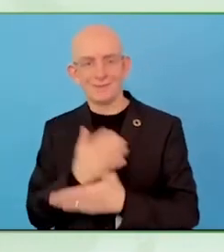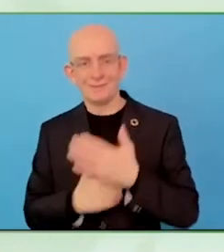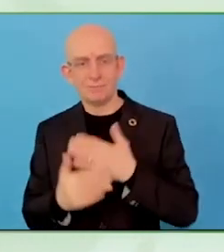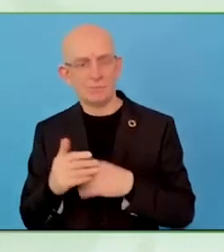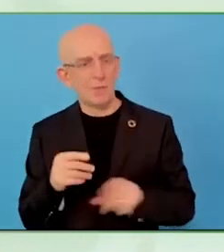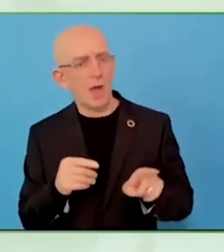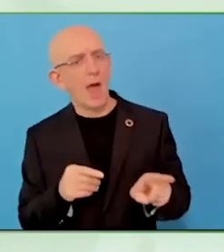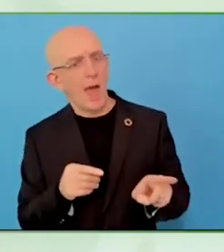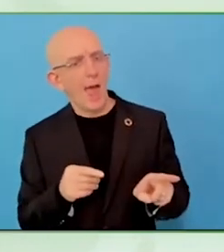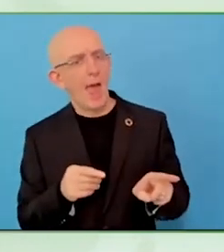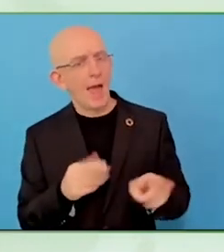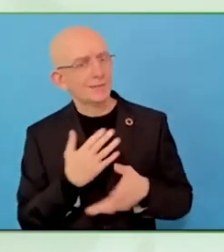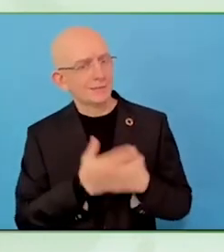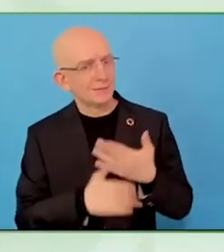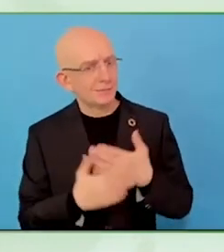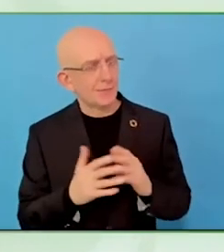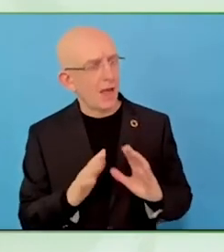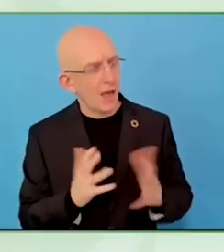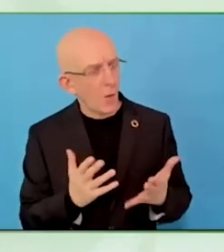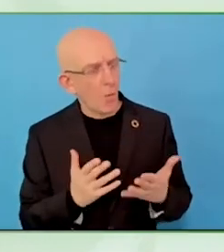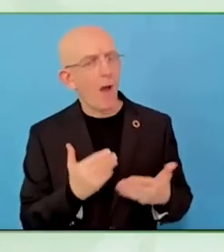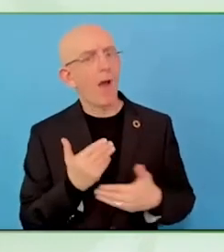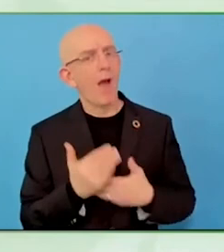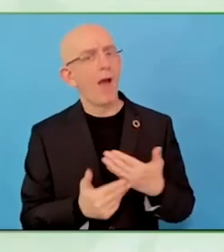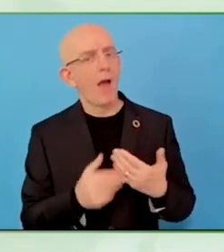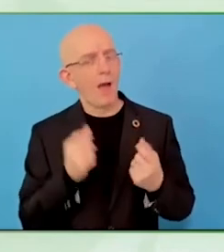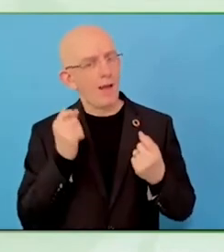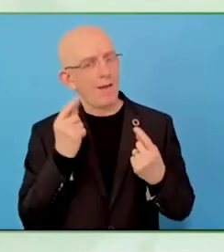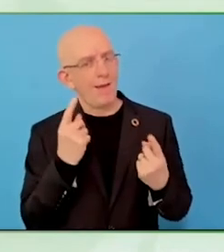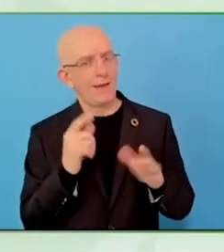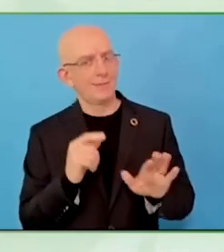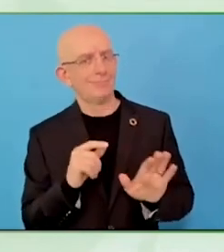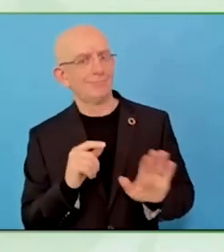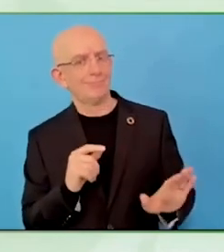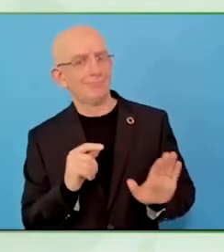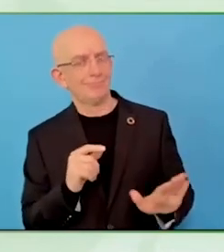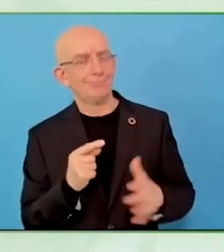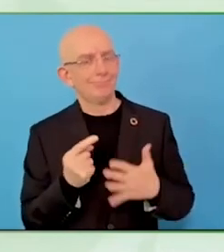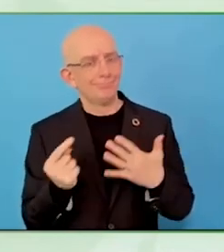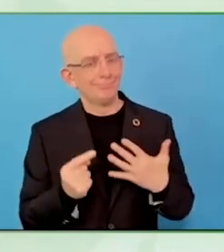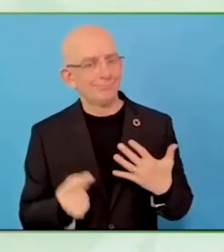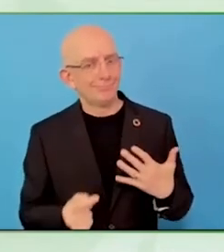children without disabilities to work together with people with disabilities at our centre.